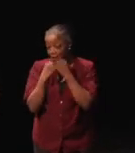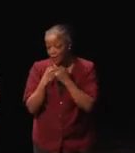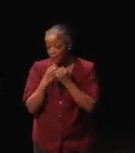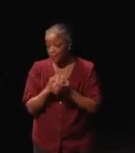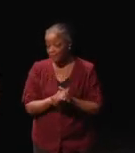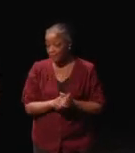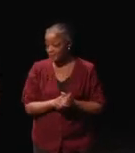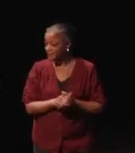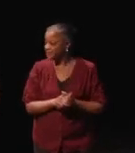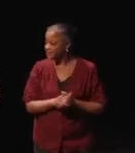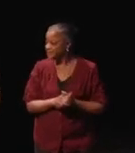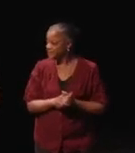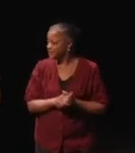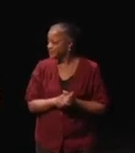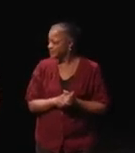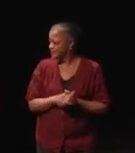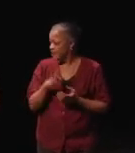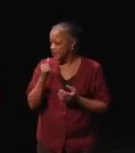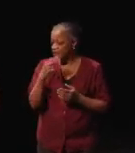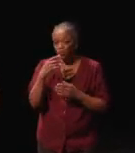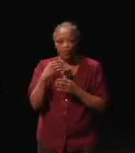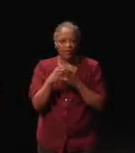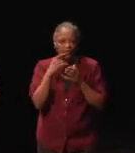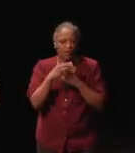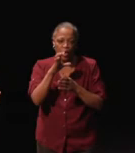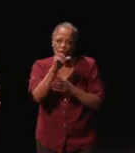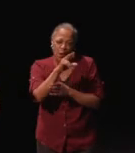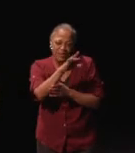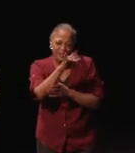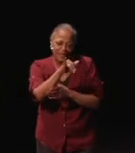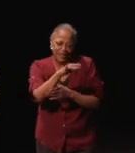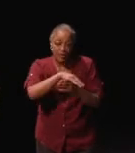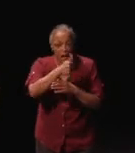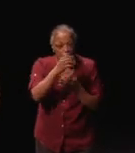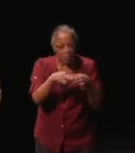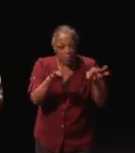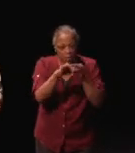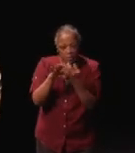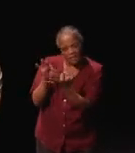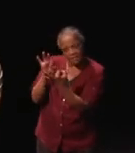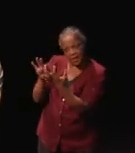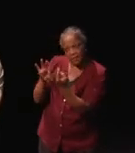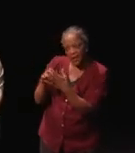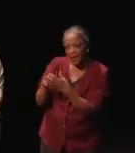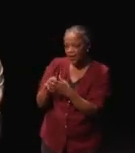So, that's one form of currency, the other one is feedback. Social media leveraging.